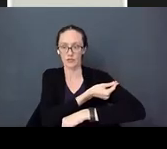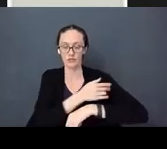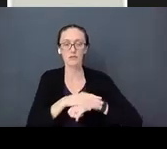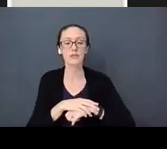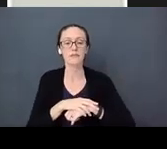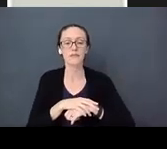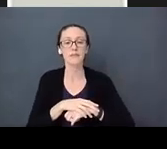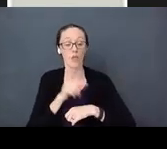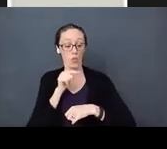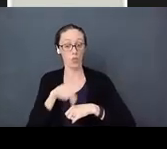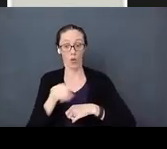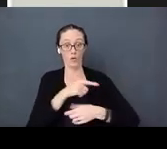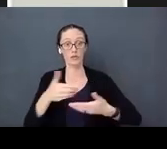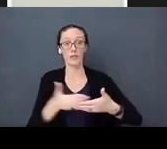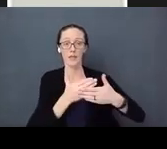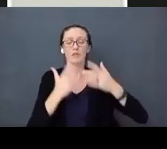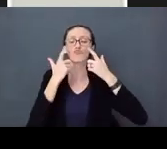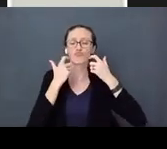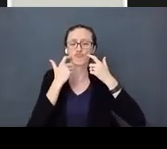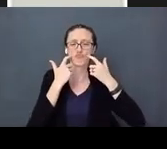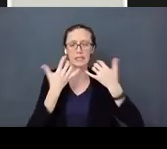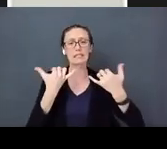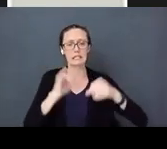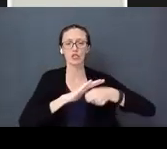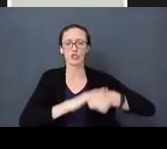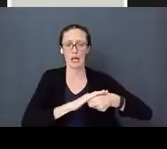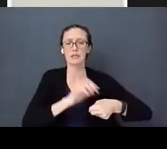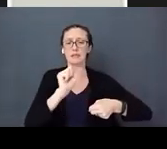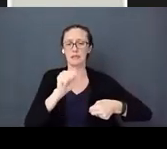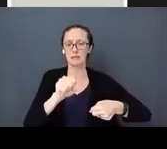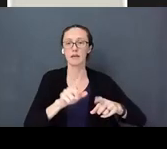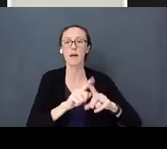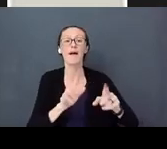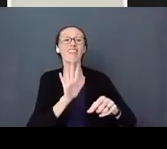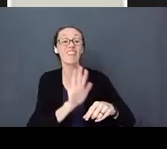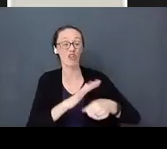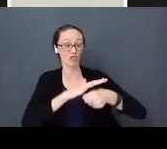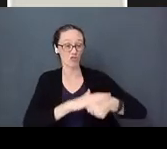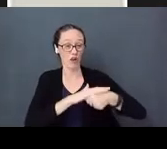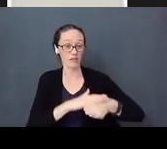those babies would cry and they still had stress, but their stress levels were significantly lower